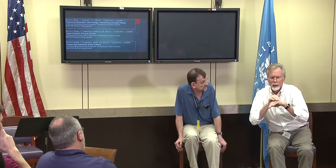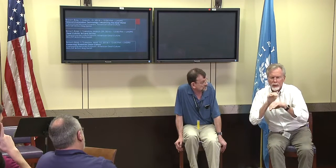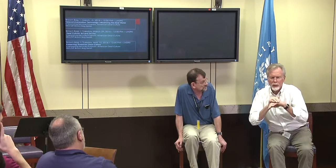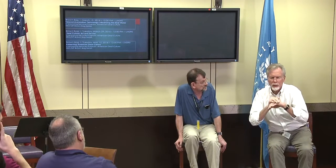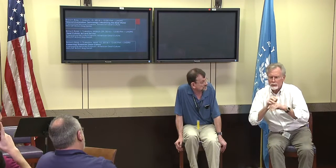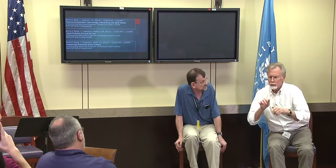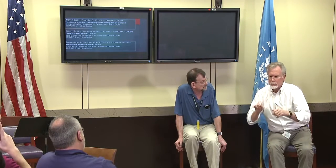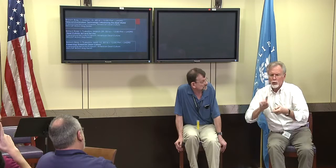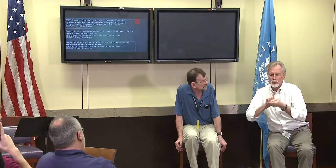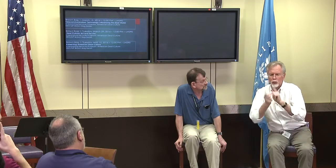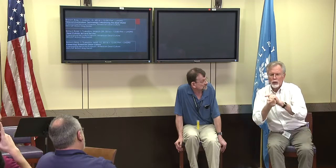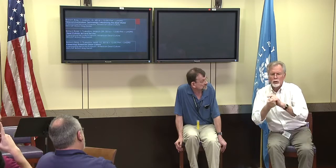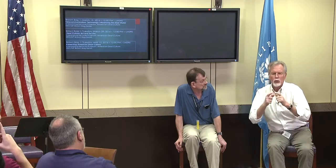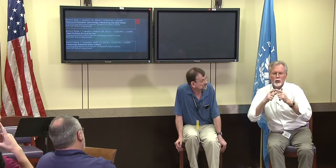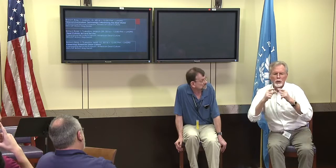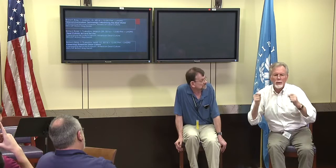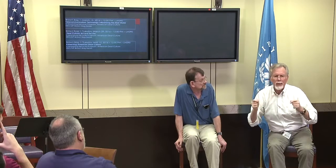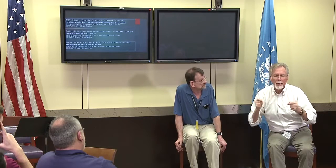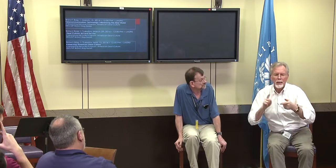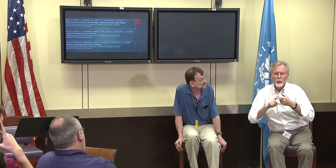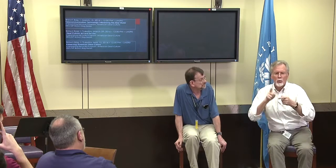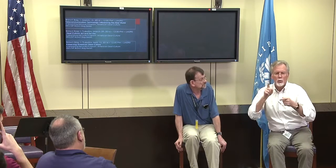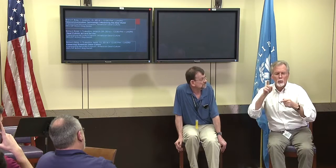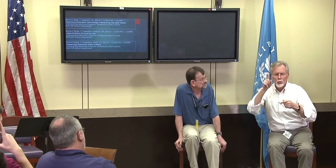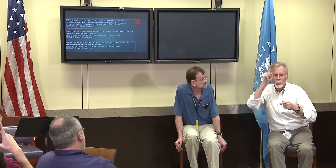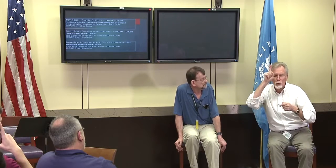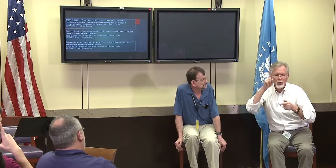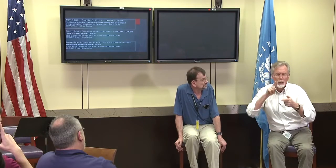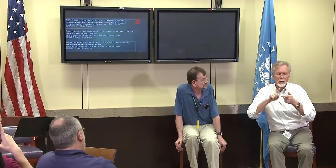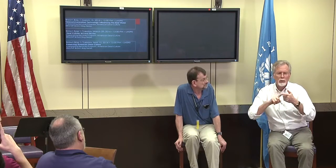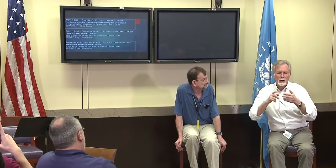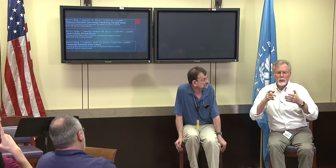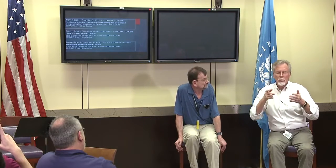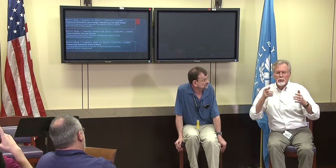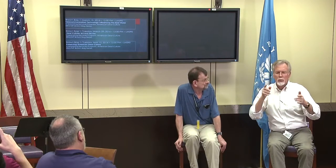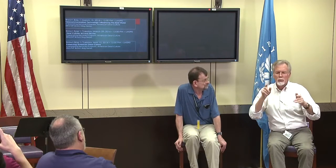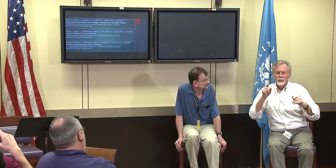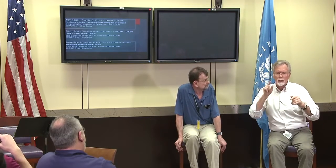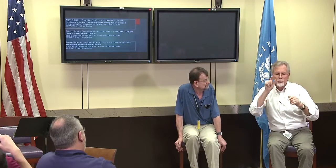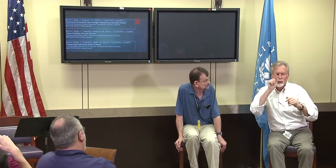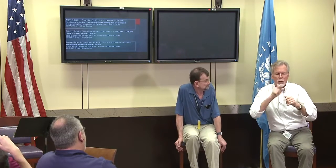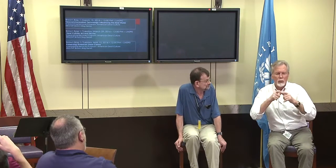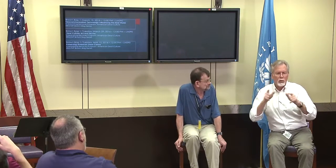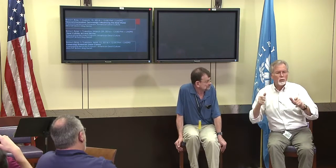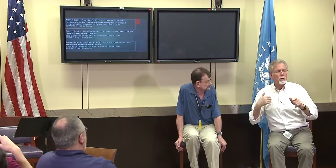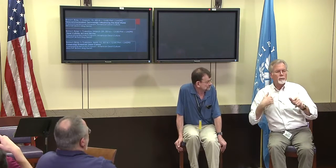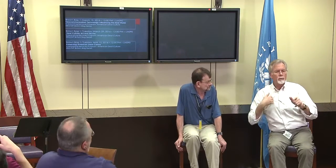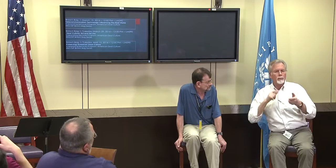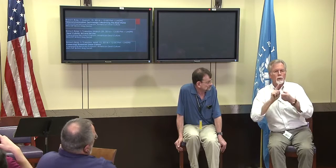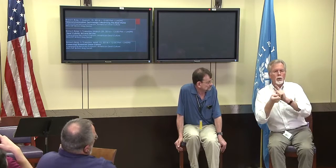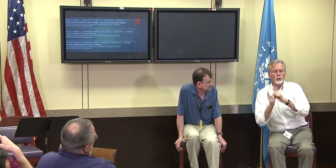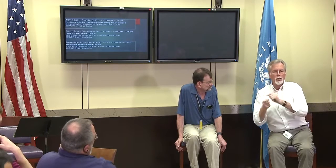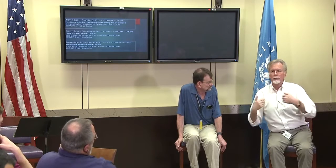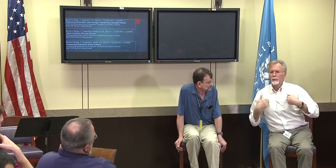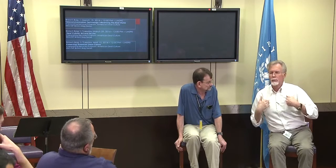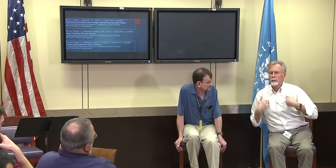for persons that understand the English they can have it translated into German, Japanese, Greek, things like that.